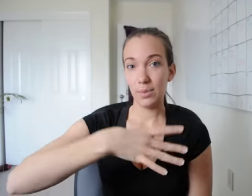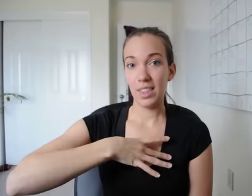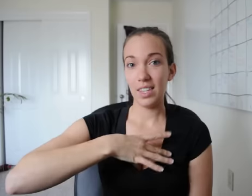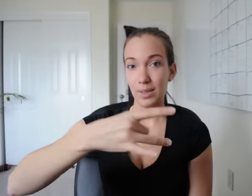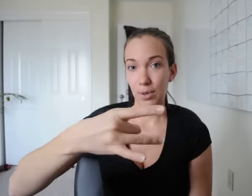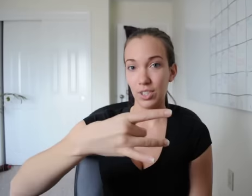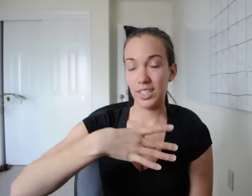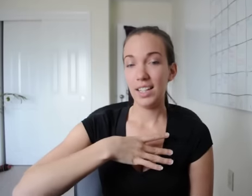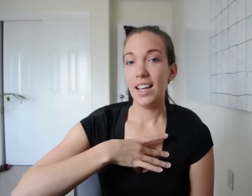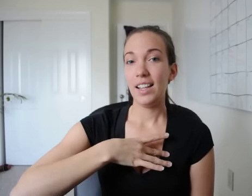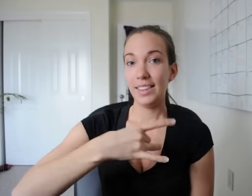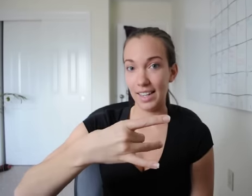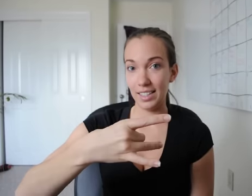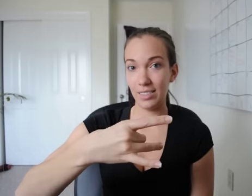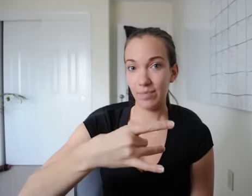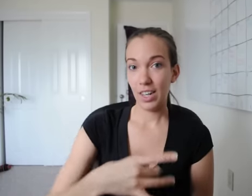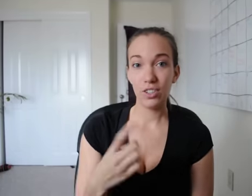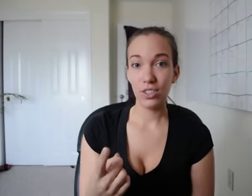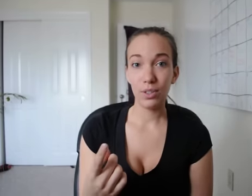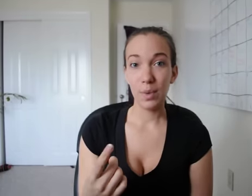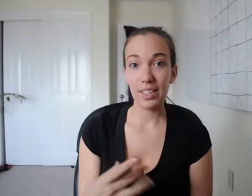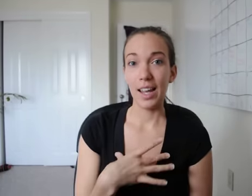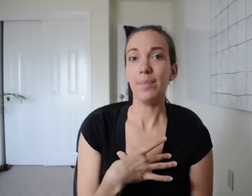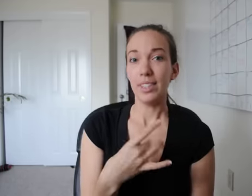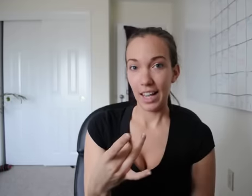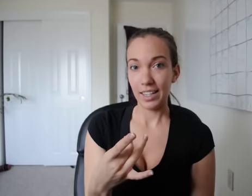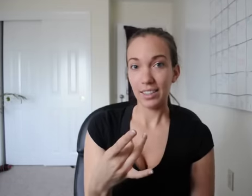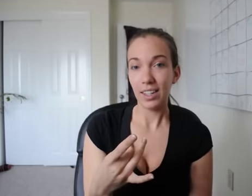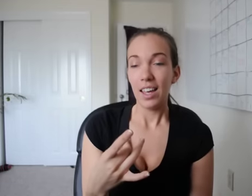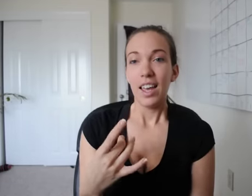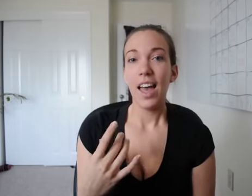So you start like this and you end like this with this motion. Like and you just do it one time